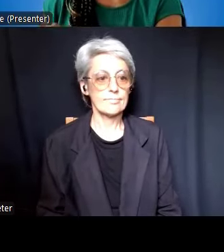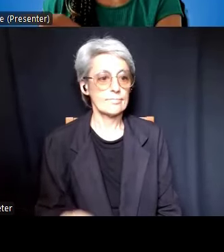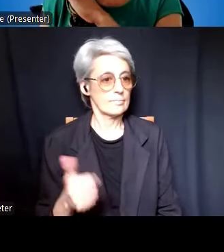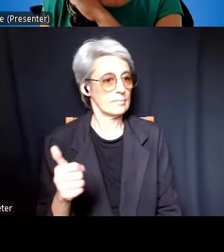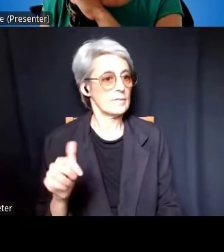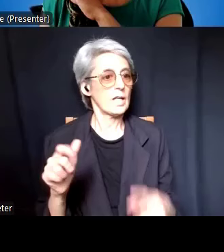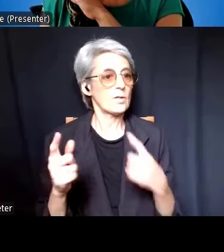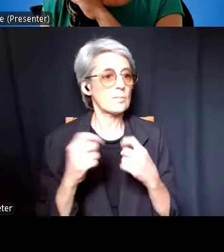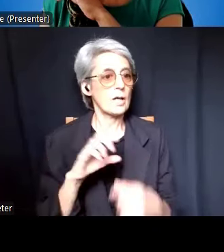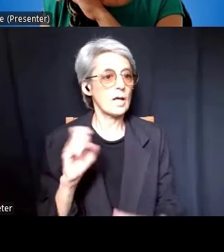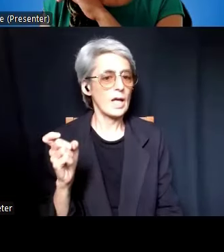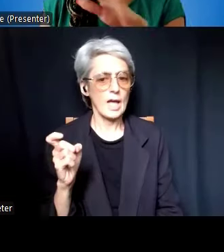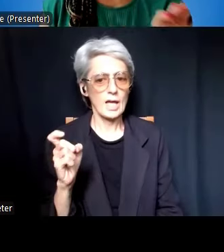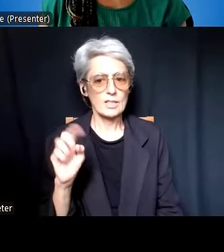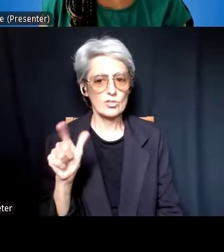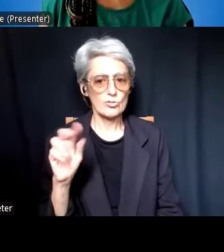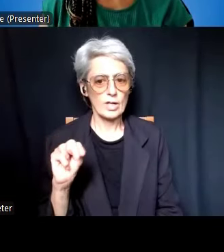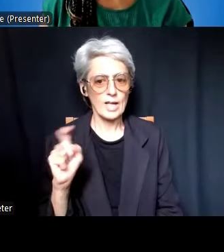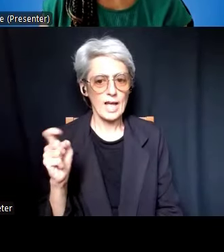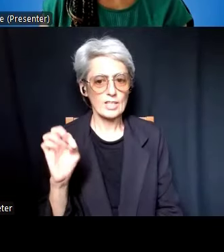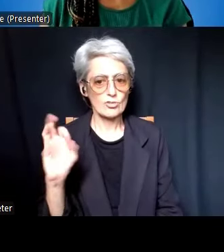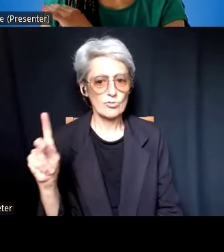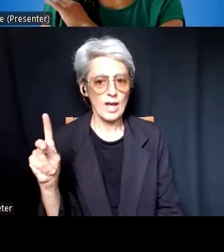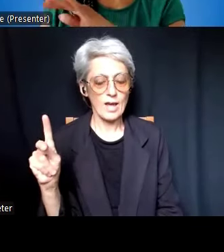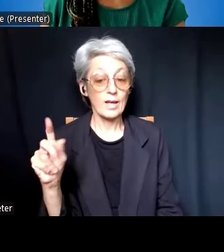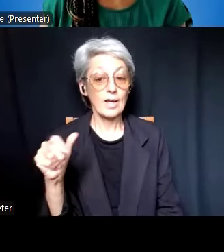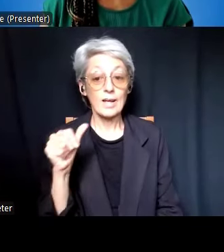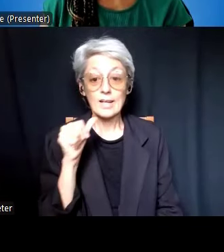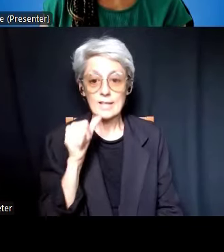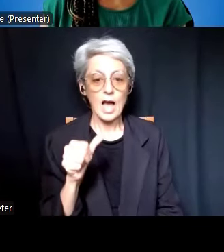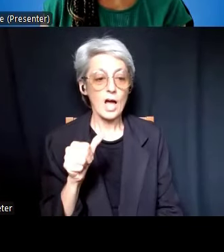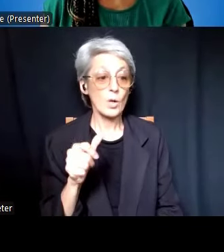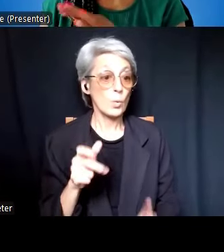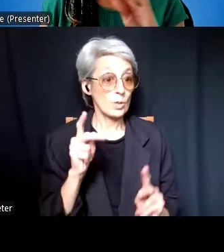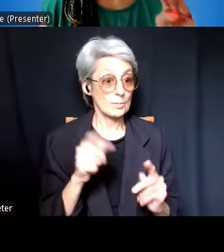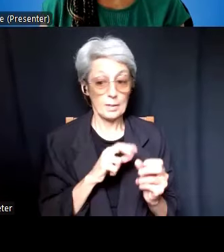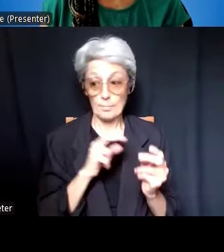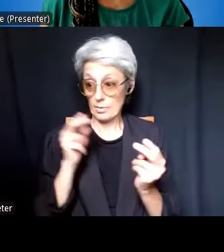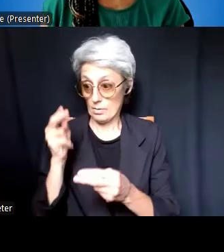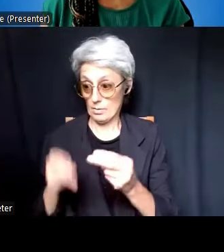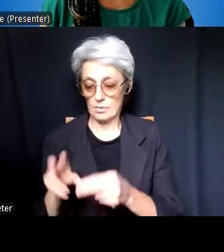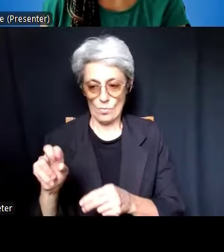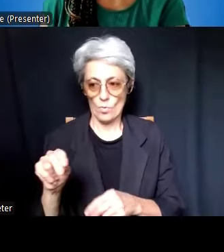not who goes into it, what are the people that go into it, but how you fill it out,